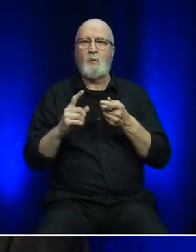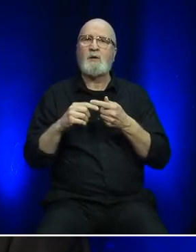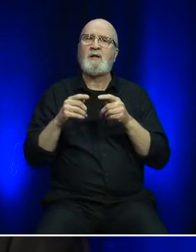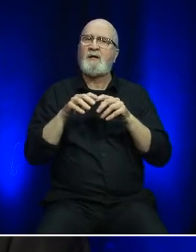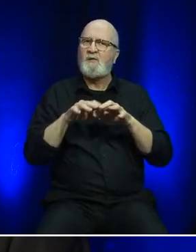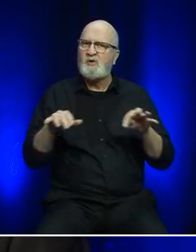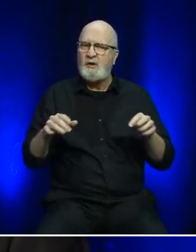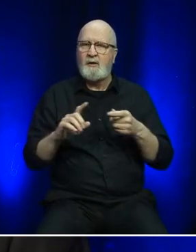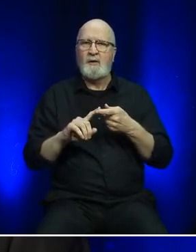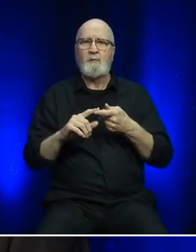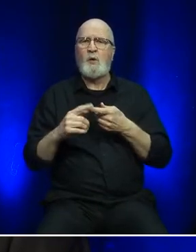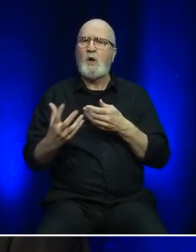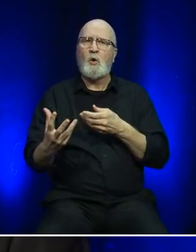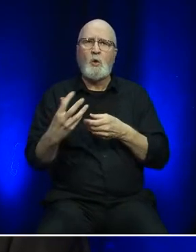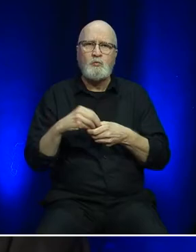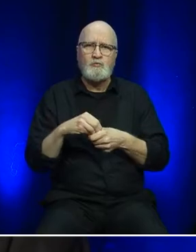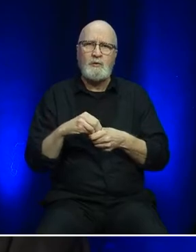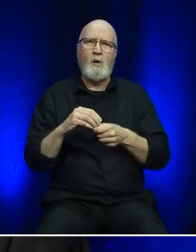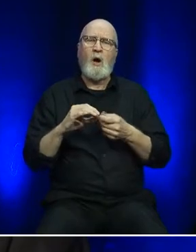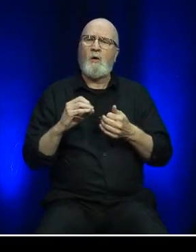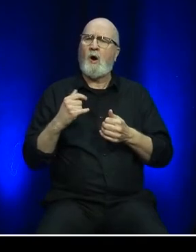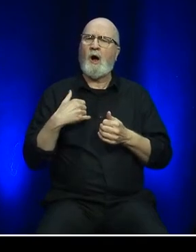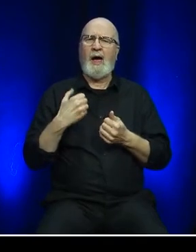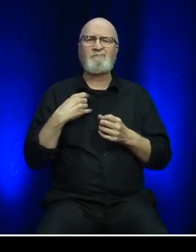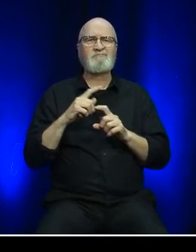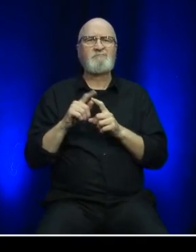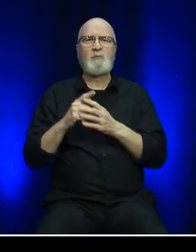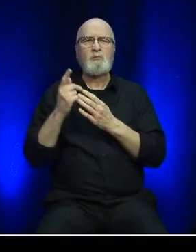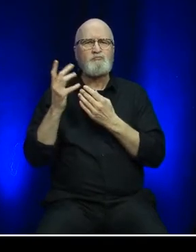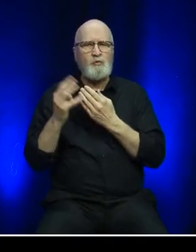through various investments, programs, and initiatives.